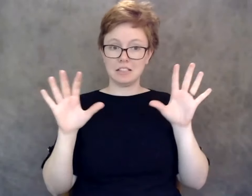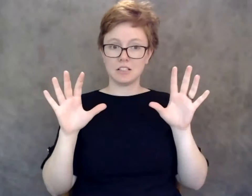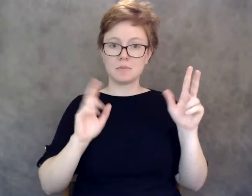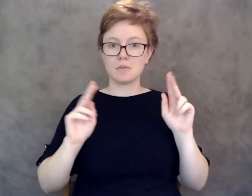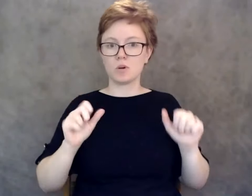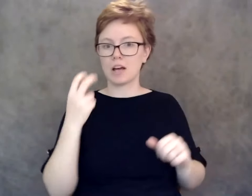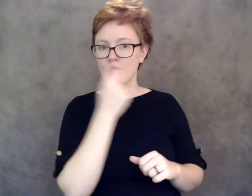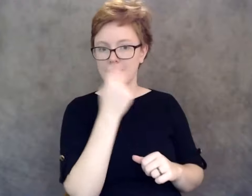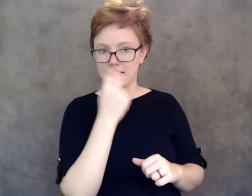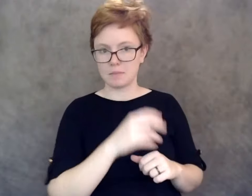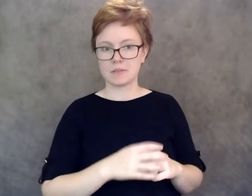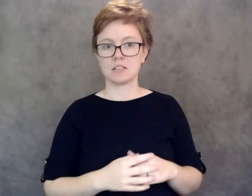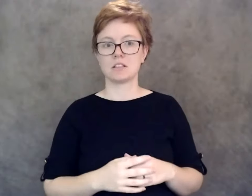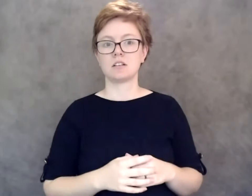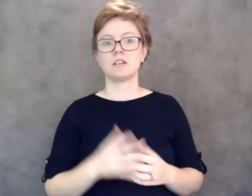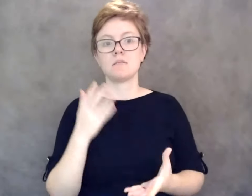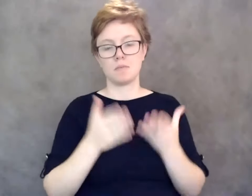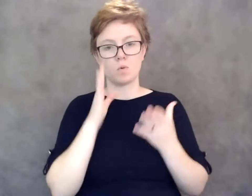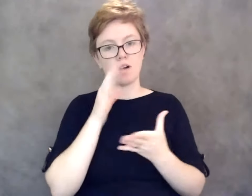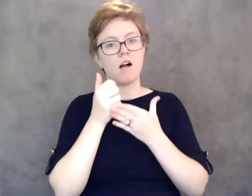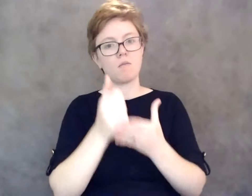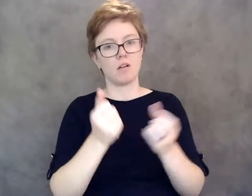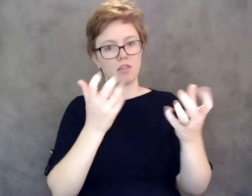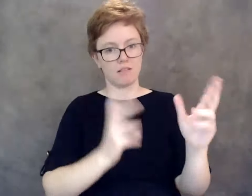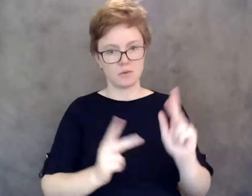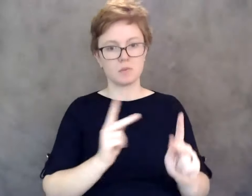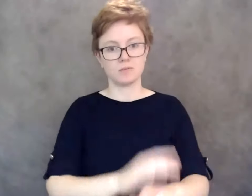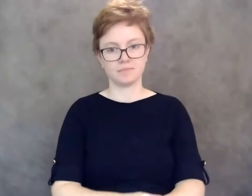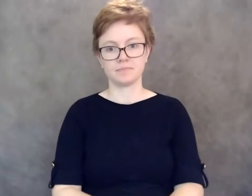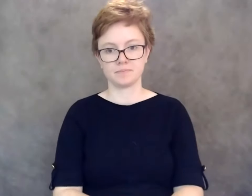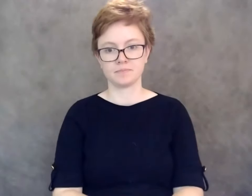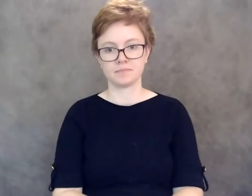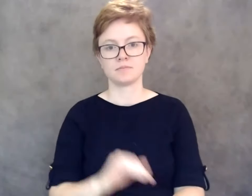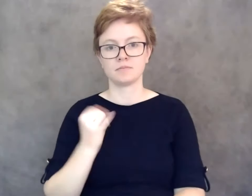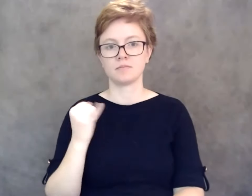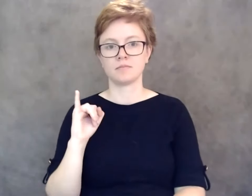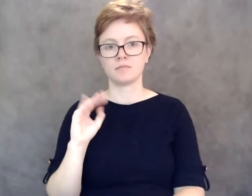they help with a lot of this. Thank you so much. One last thing.